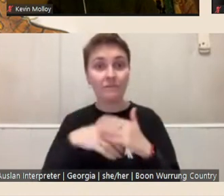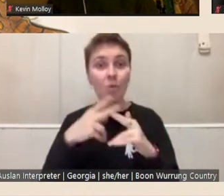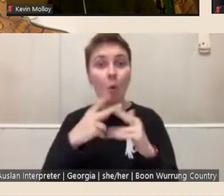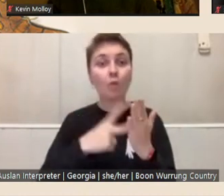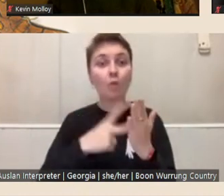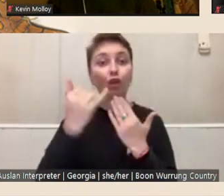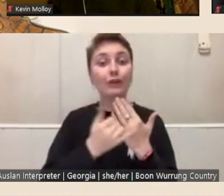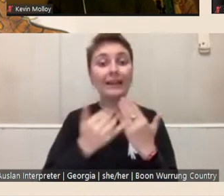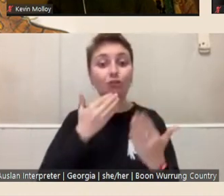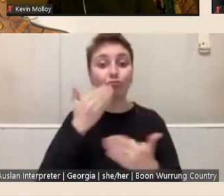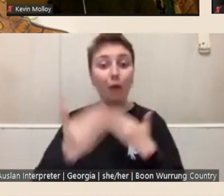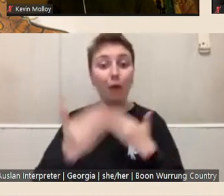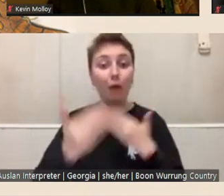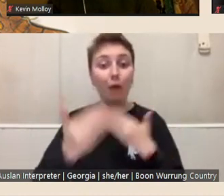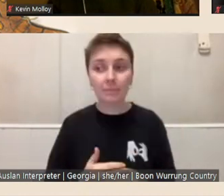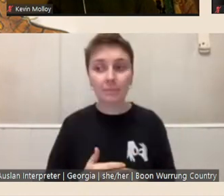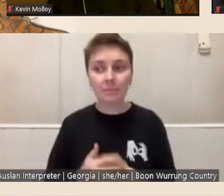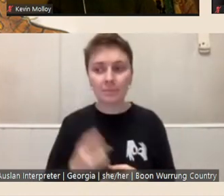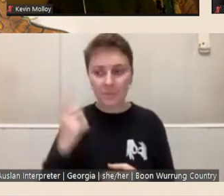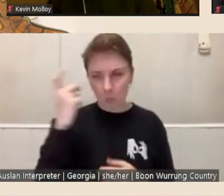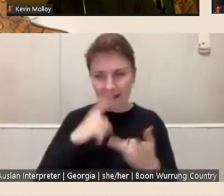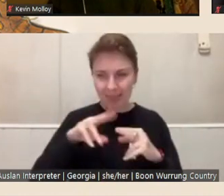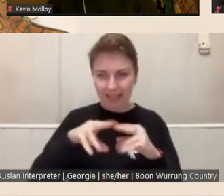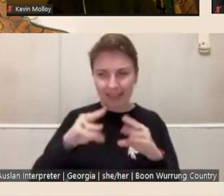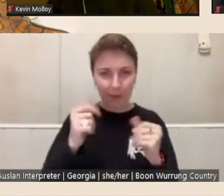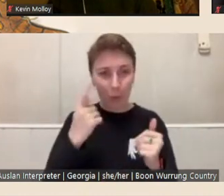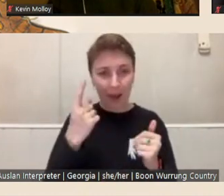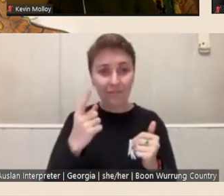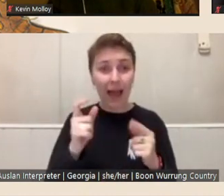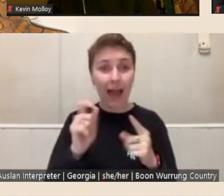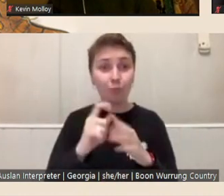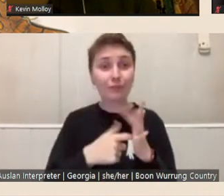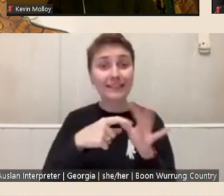And I wonder if this is something that one of our Principal Librarians might want to comment on as